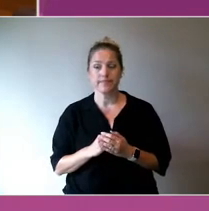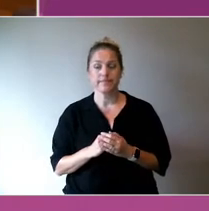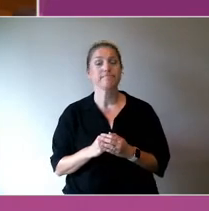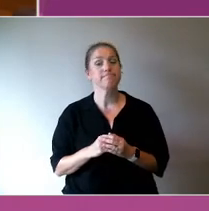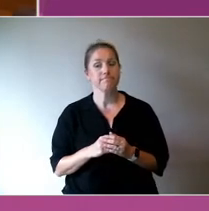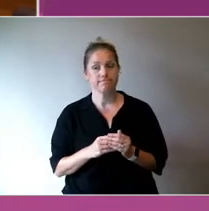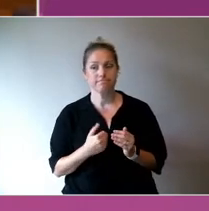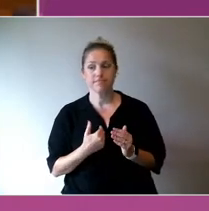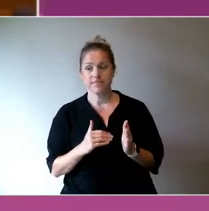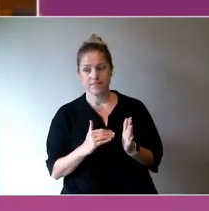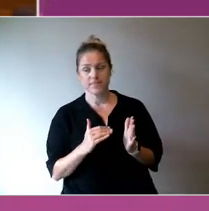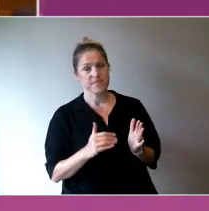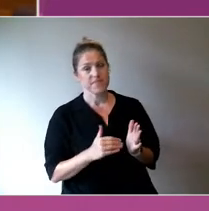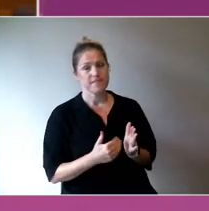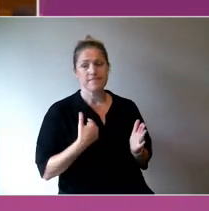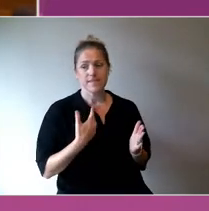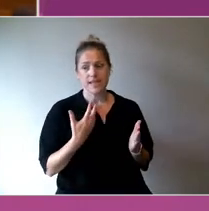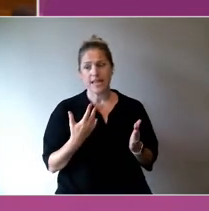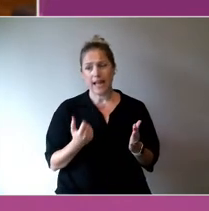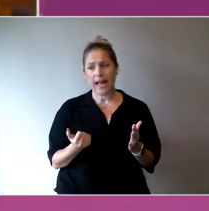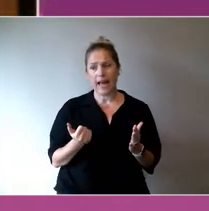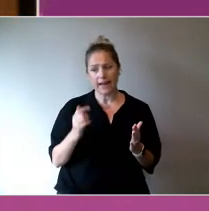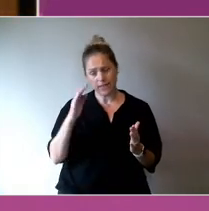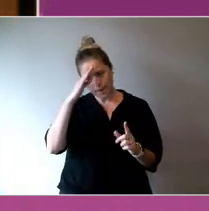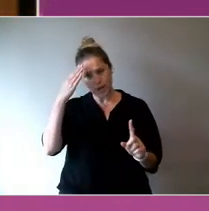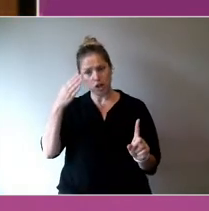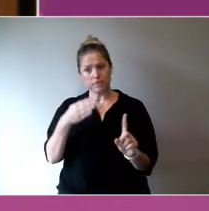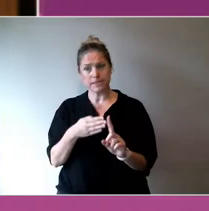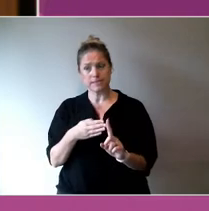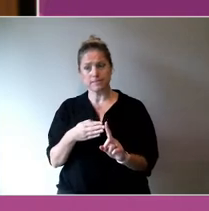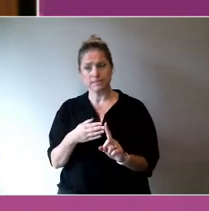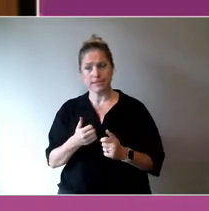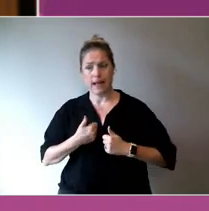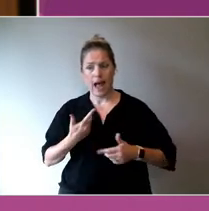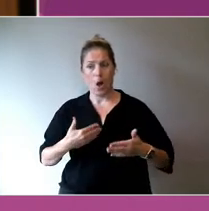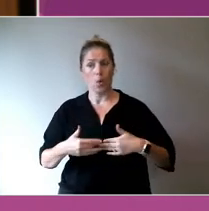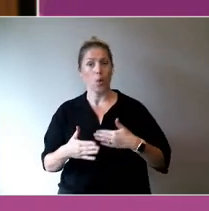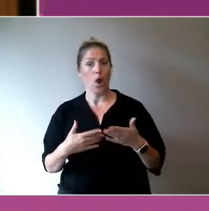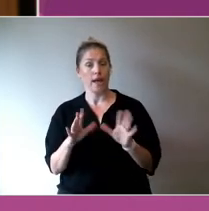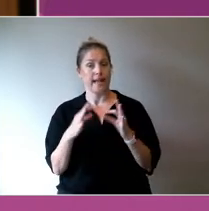Our purpose as an organisation is making that not only an embedded principle in what we